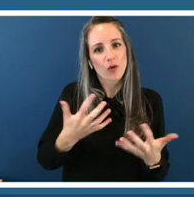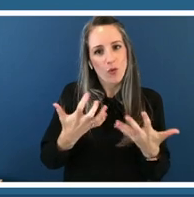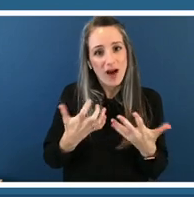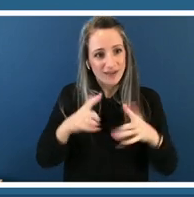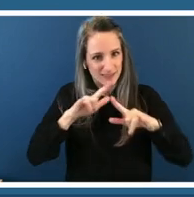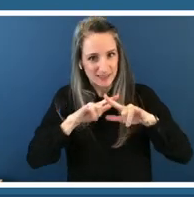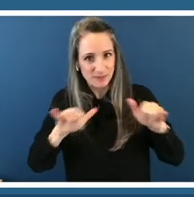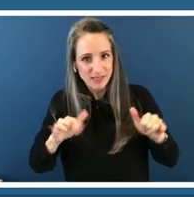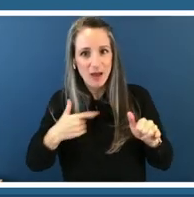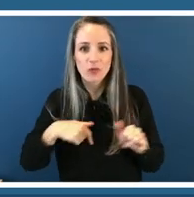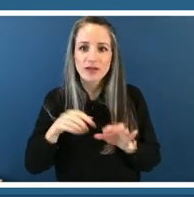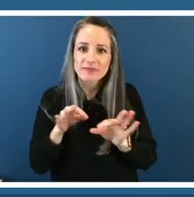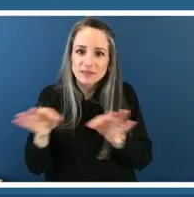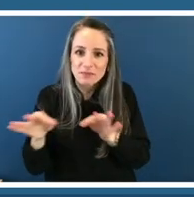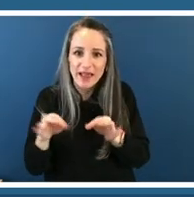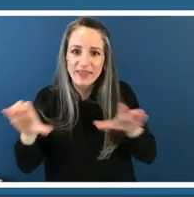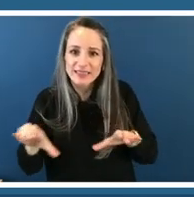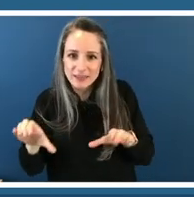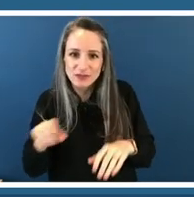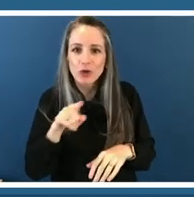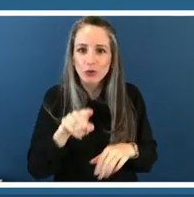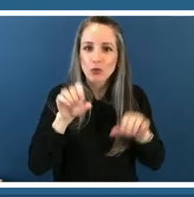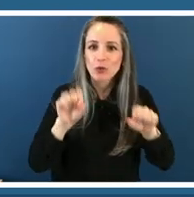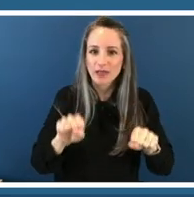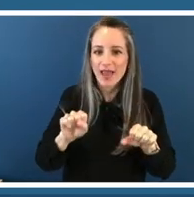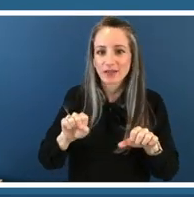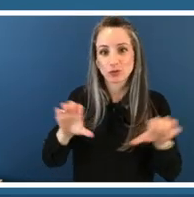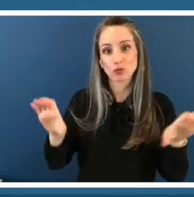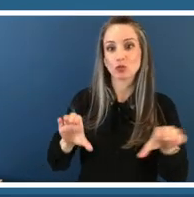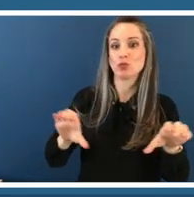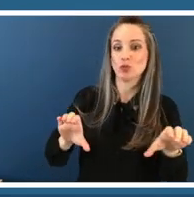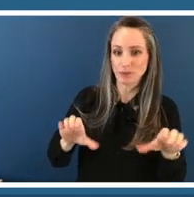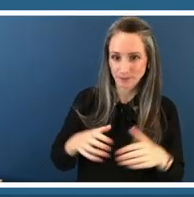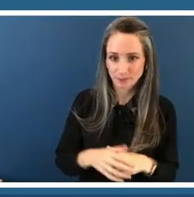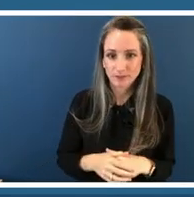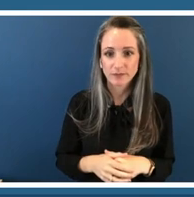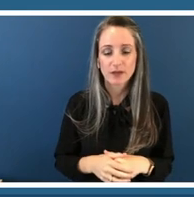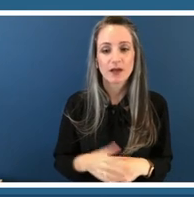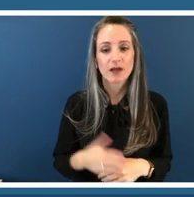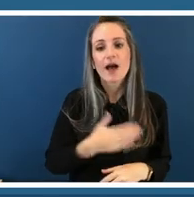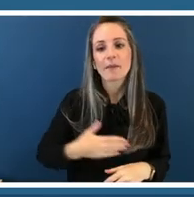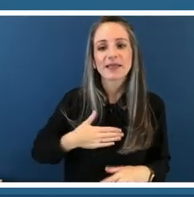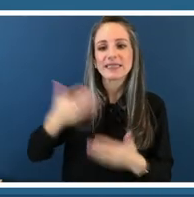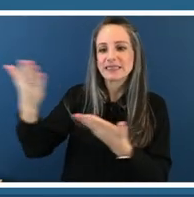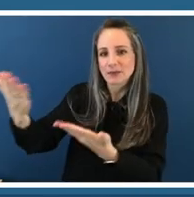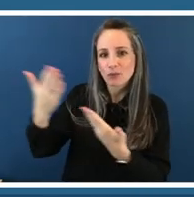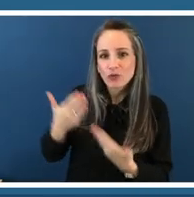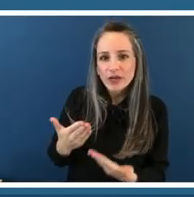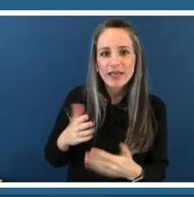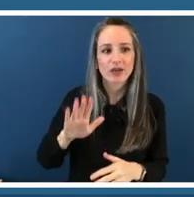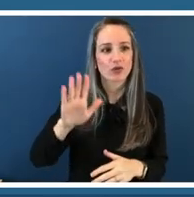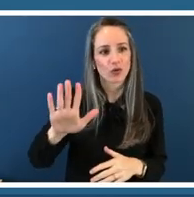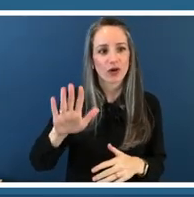also we hope that you bring an excitement and an open mind amber and i have had a lot of fun